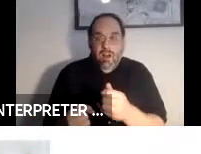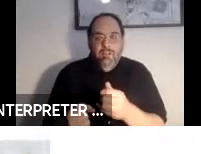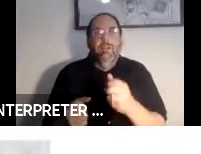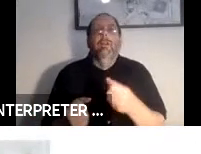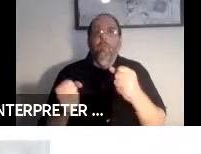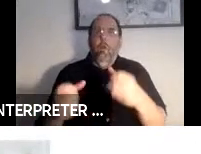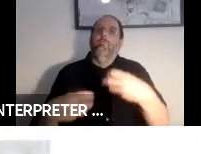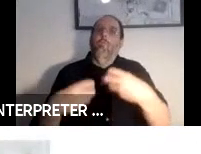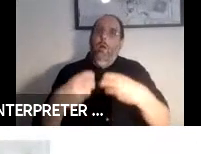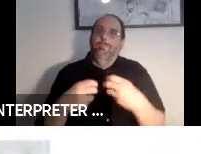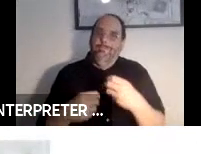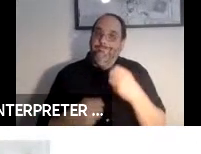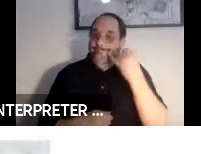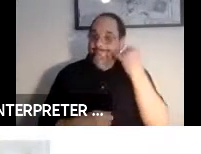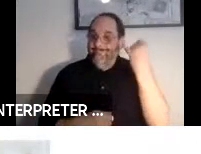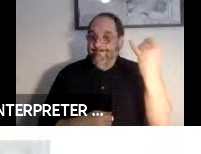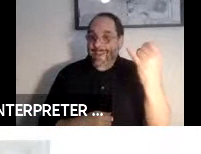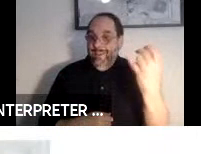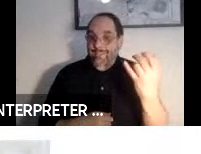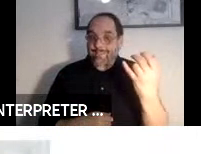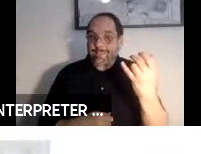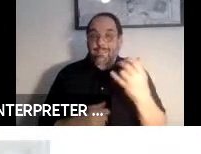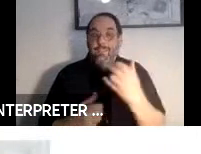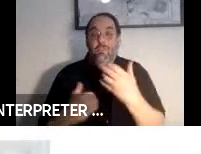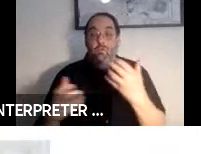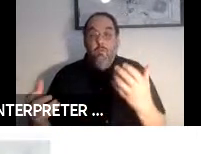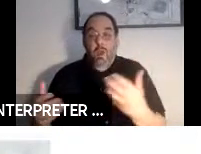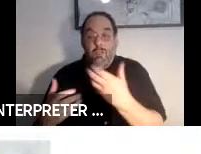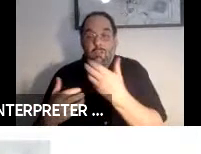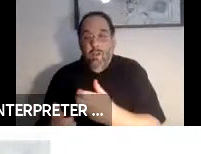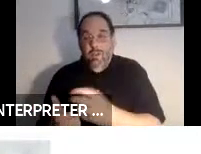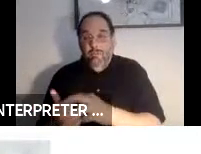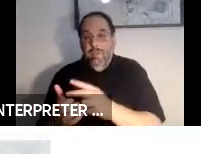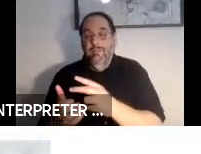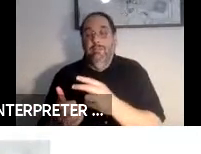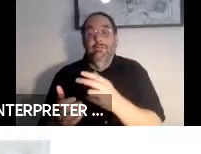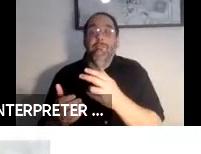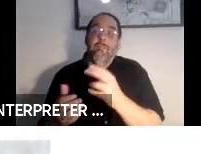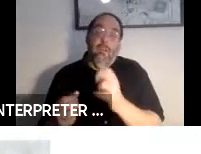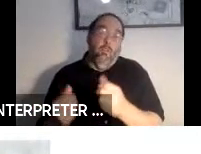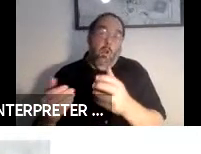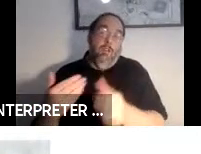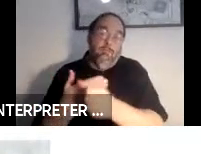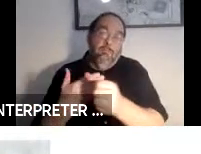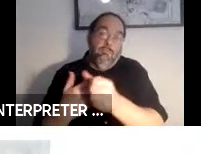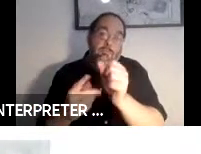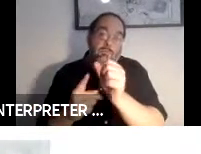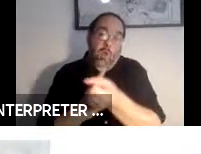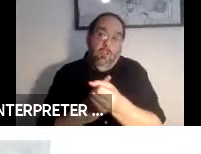You can imagine how over-trust can put a person into dangerous situations while under-trust